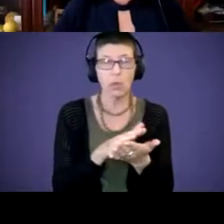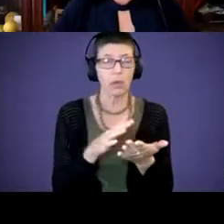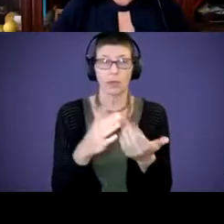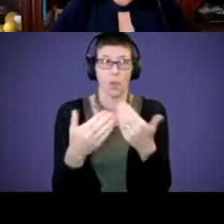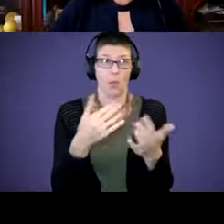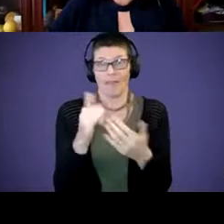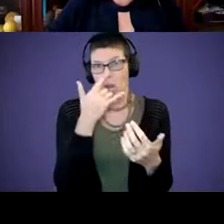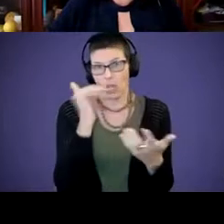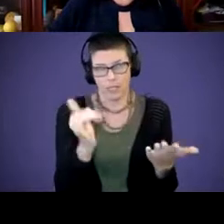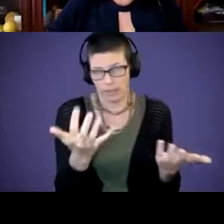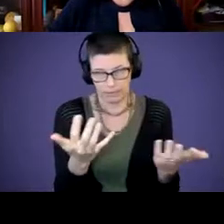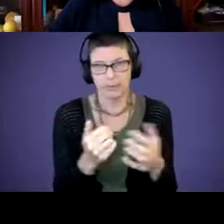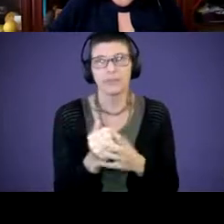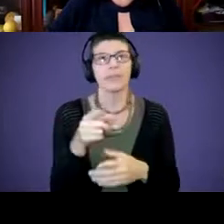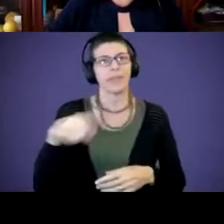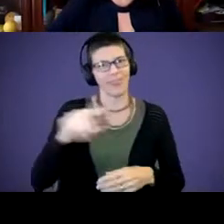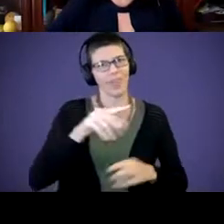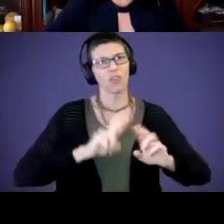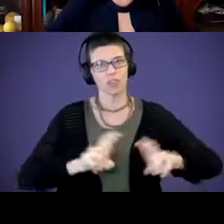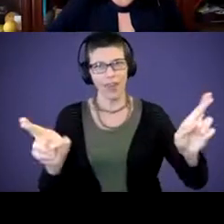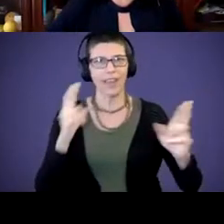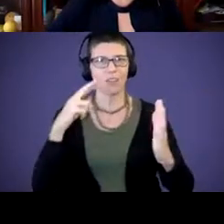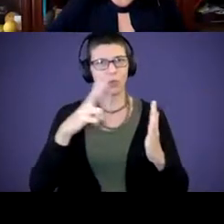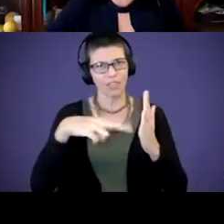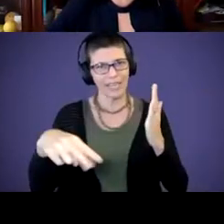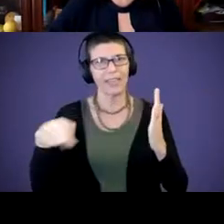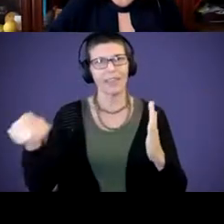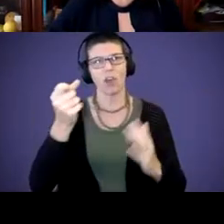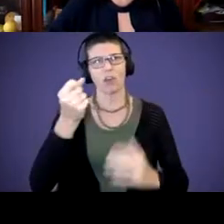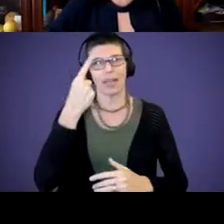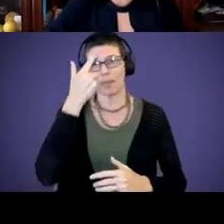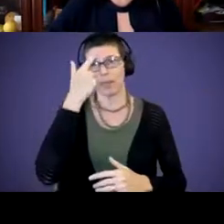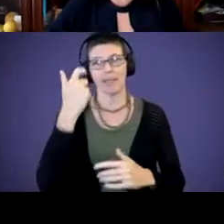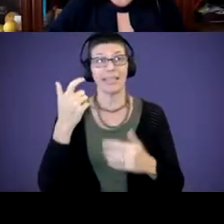That they're ready for reading and they understand. Because even though our children who